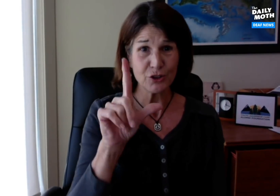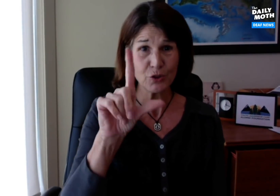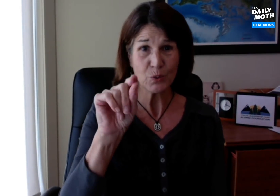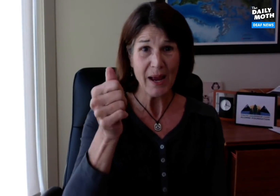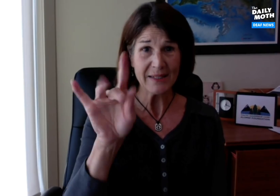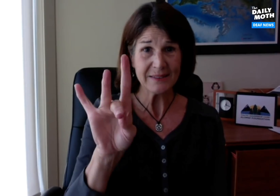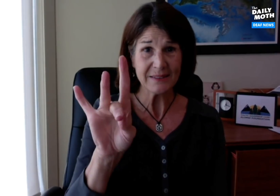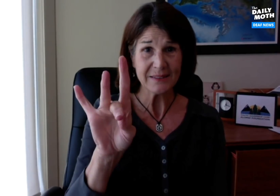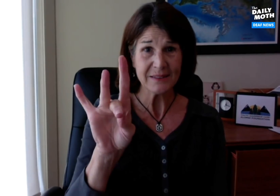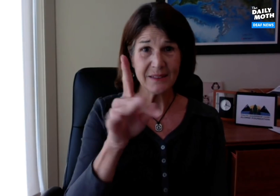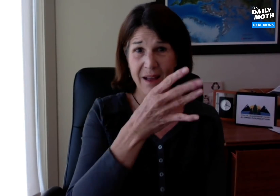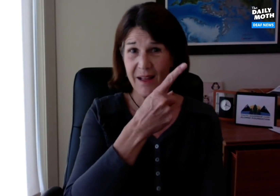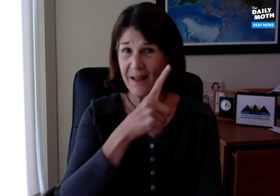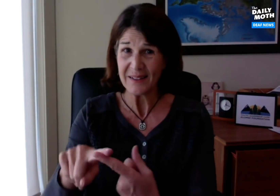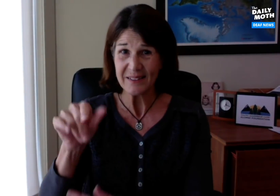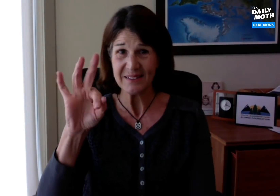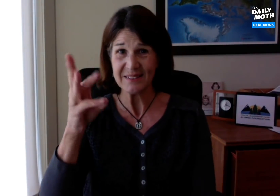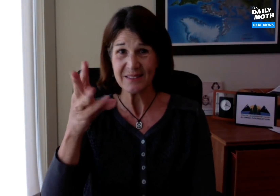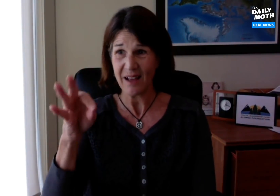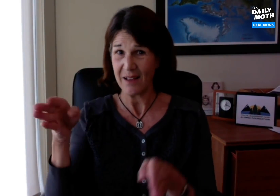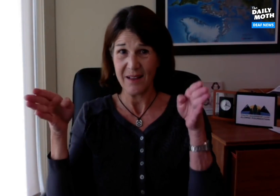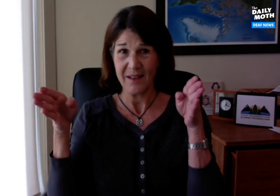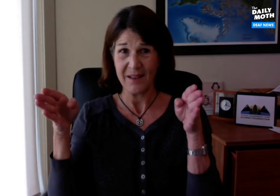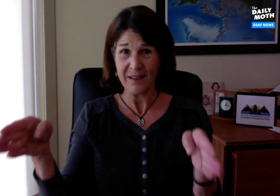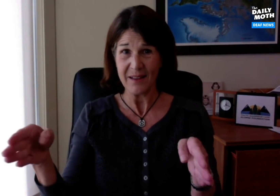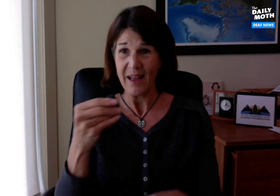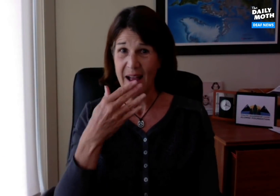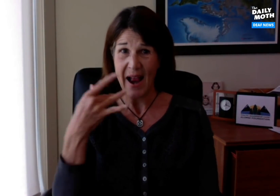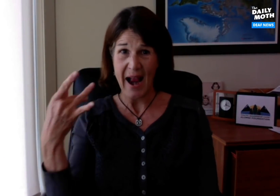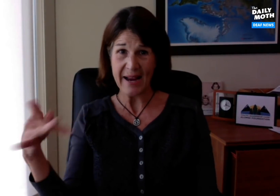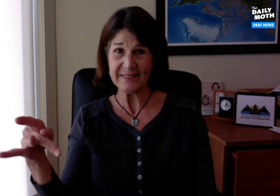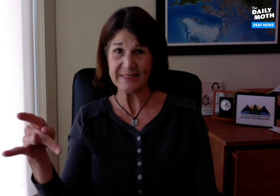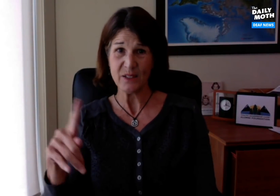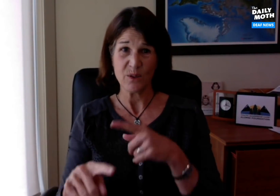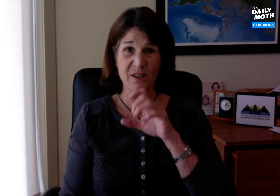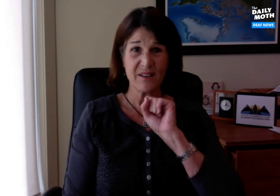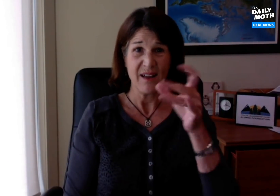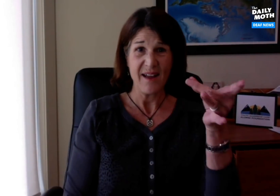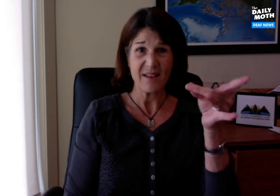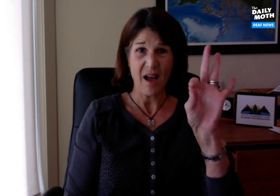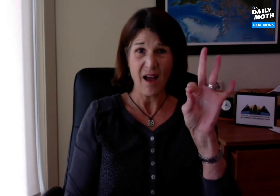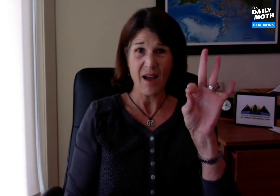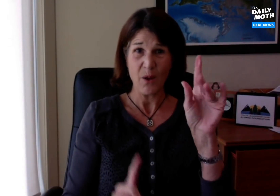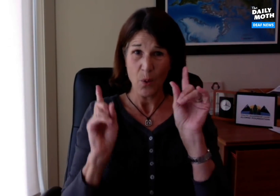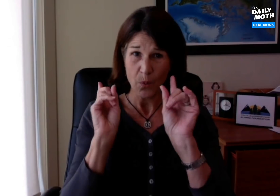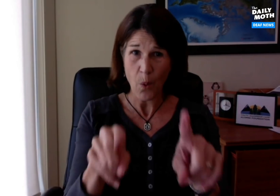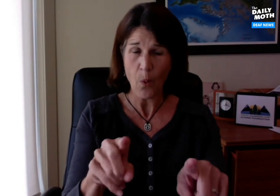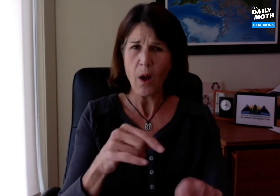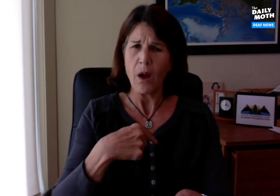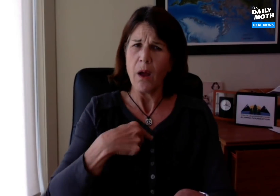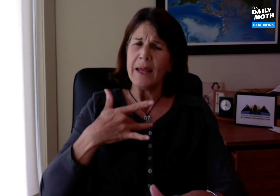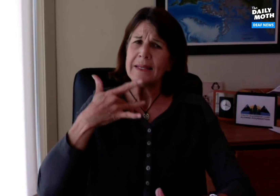2018, all the way back to the 1969 group. All of whom are between age 18 and 89 will be attending.